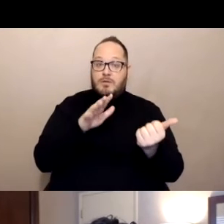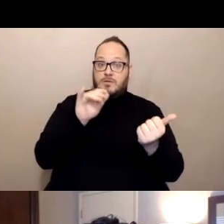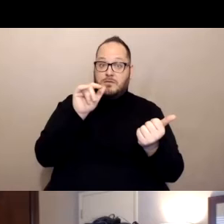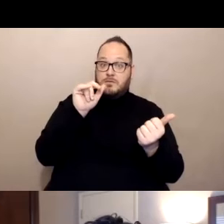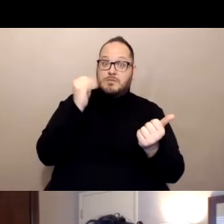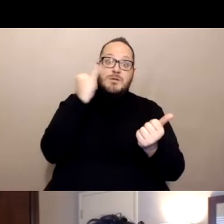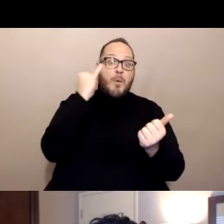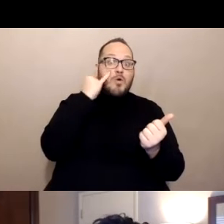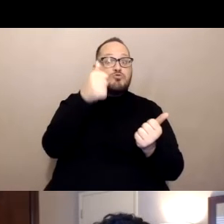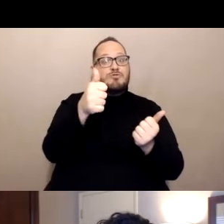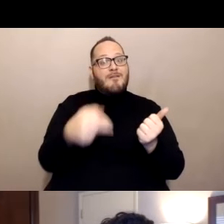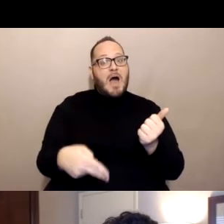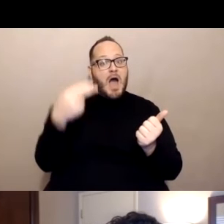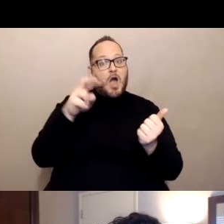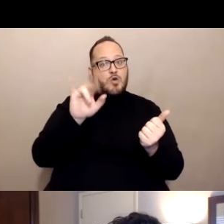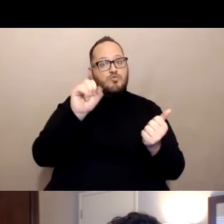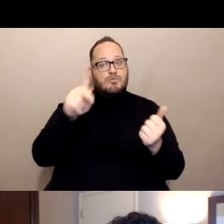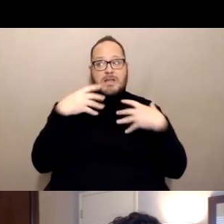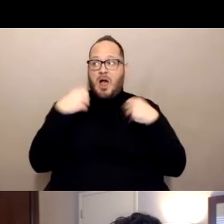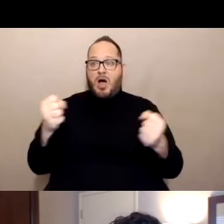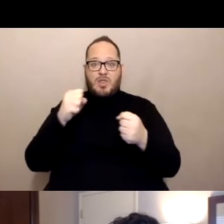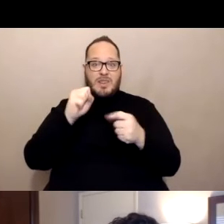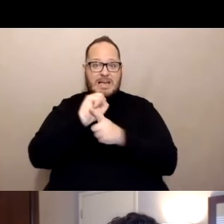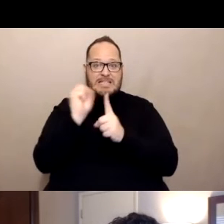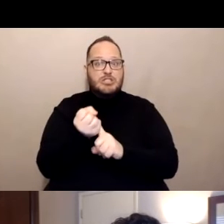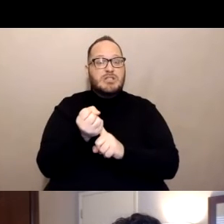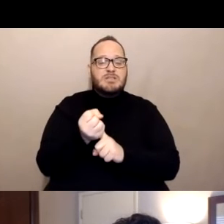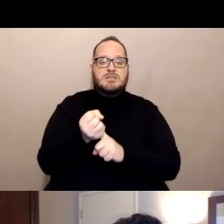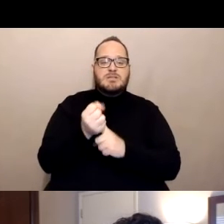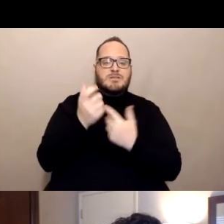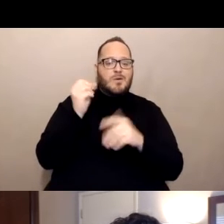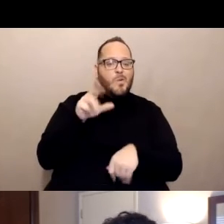or health conditions, you have questions about if the vaccine is right for you